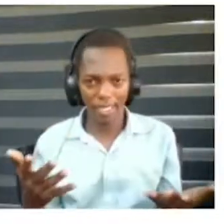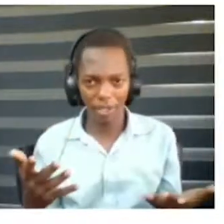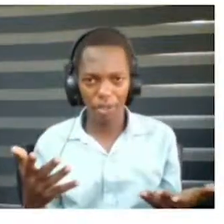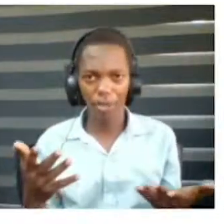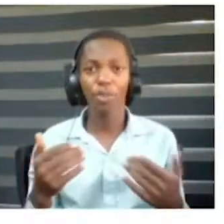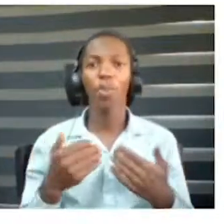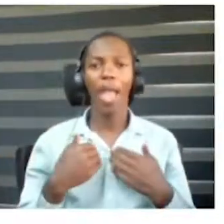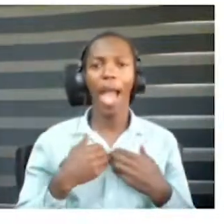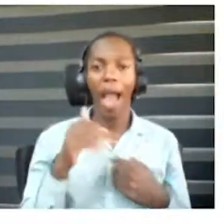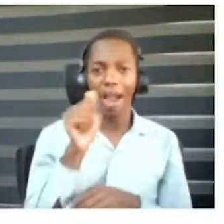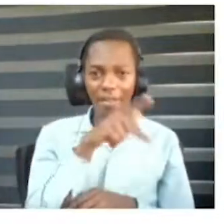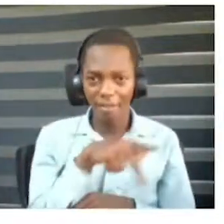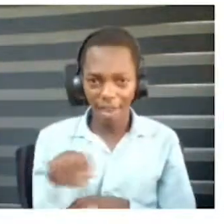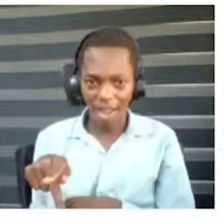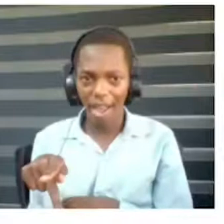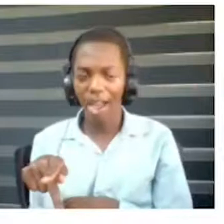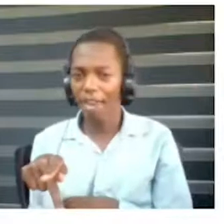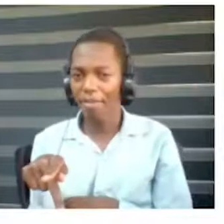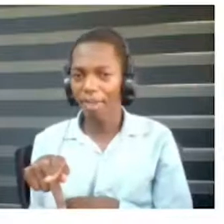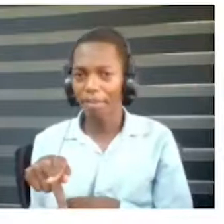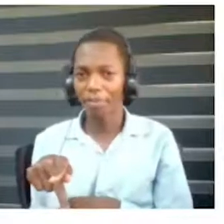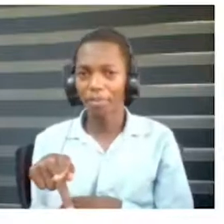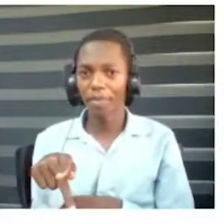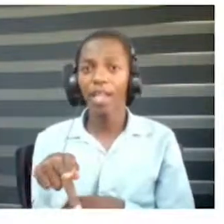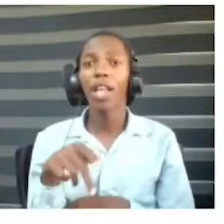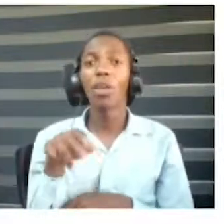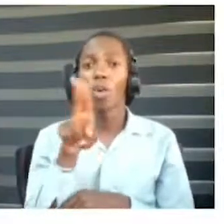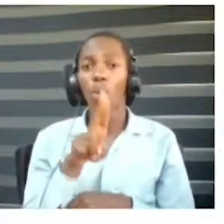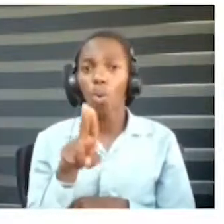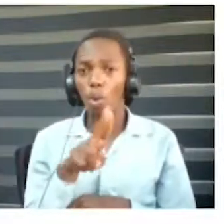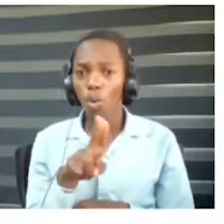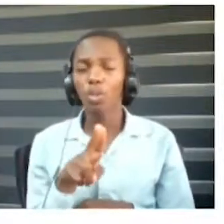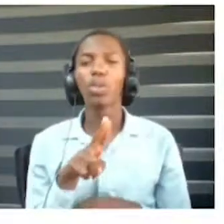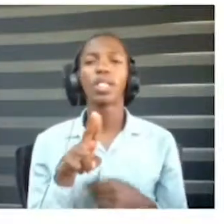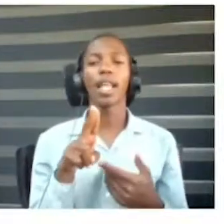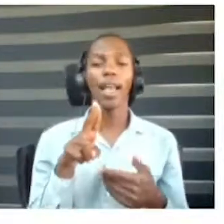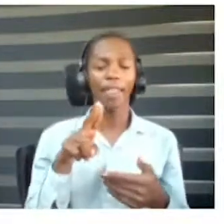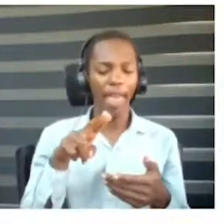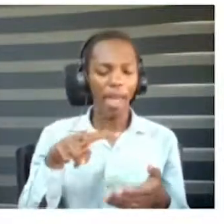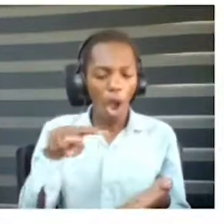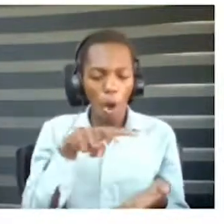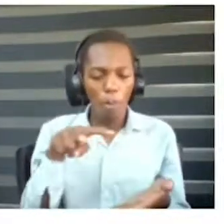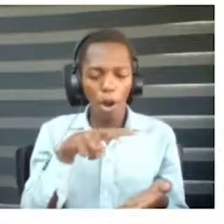It is mixtures of -- to capture educational materials